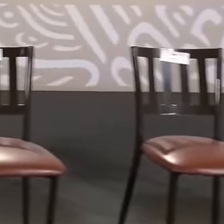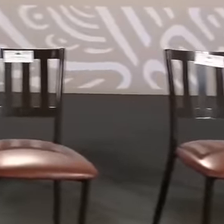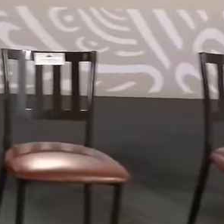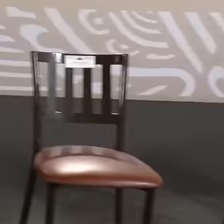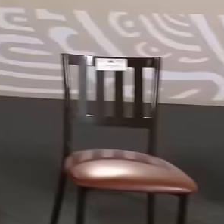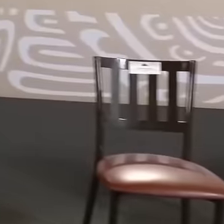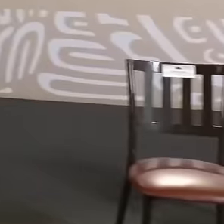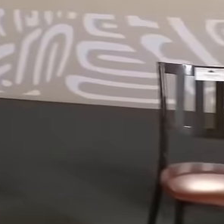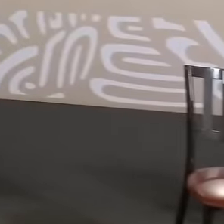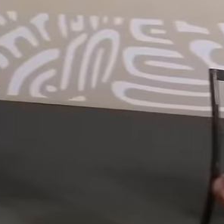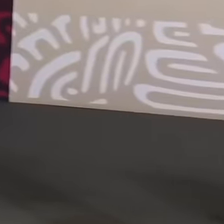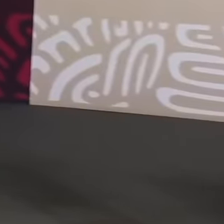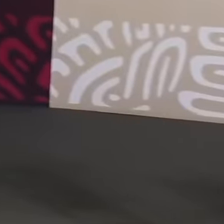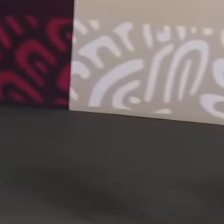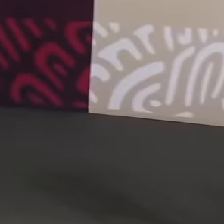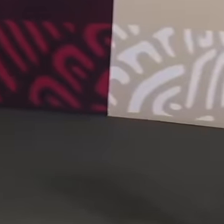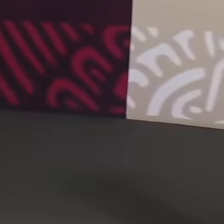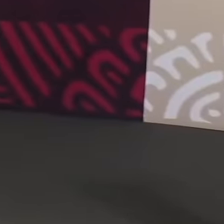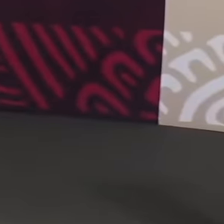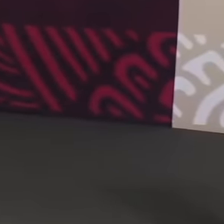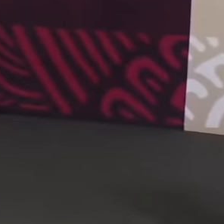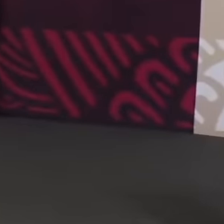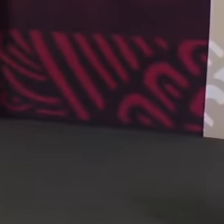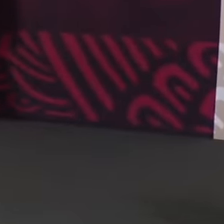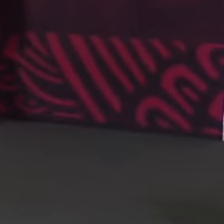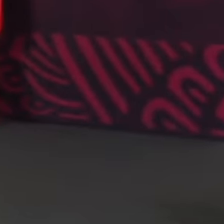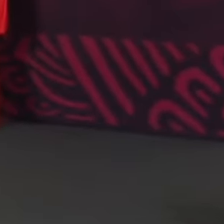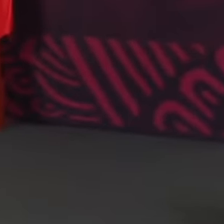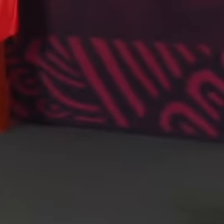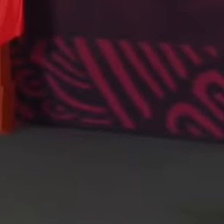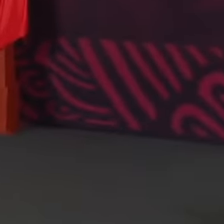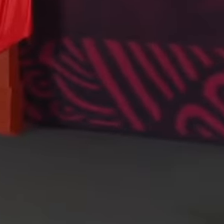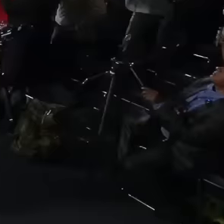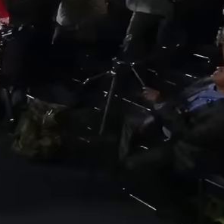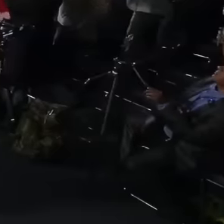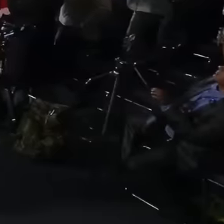morning